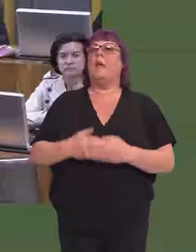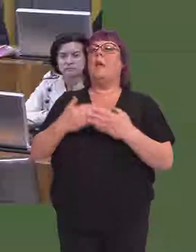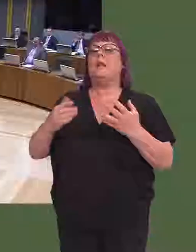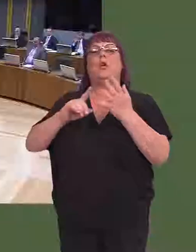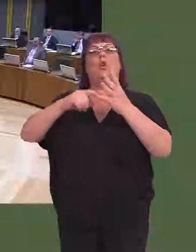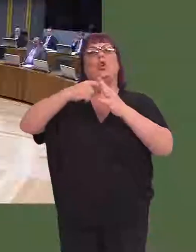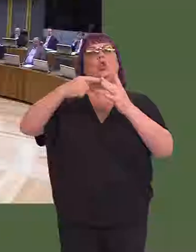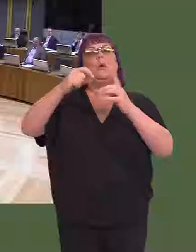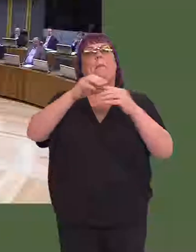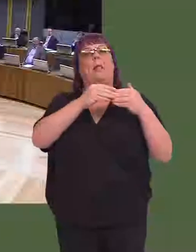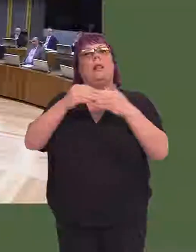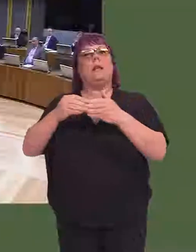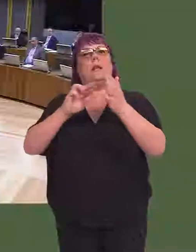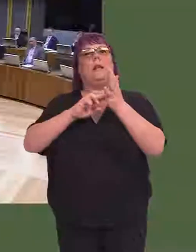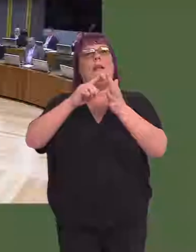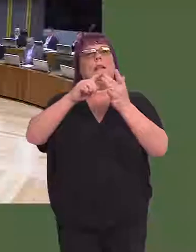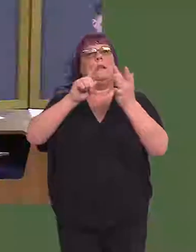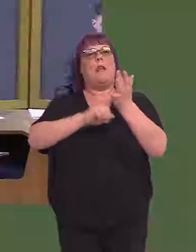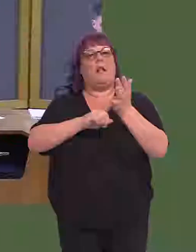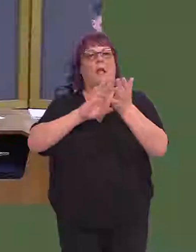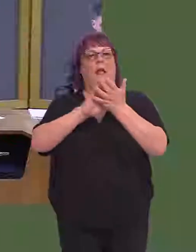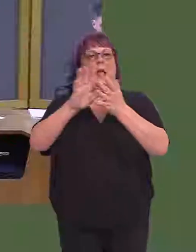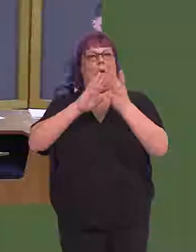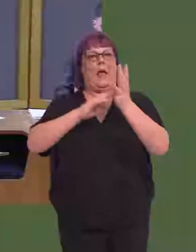Y Llywydd / The Llywydd: Leader of the UKIP group, Neil Hamilton. Neil Hamilton AM: Diolch yn fawr, Llywydd.